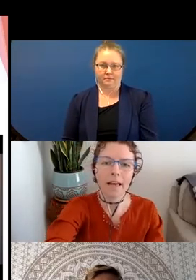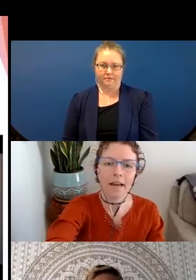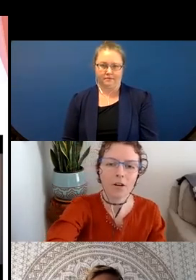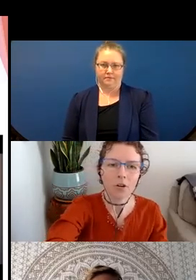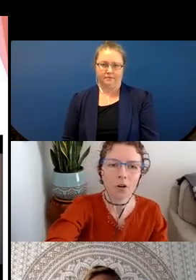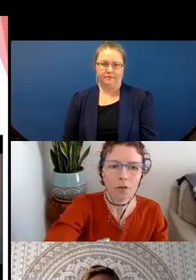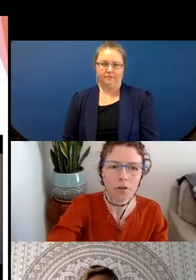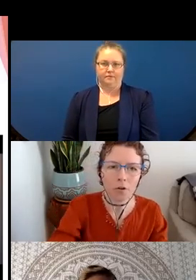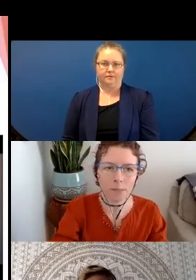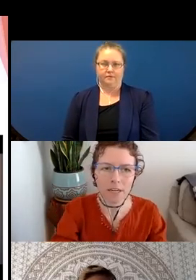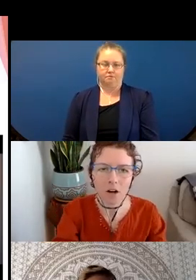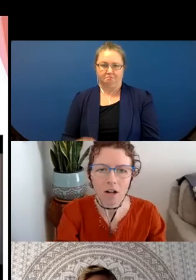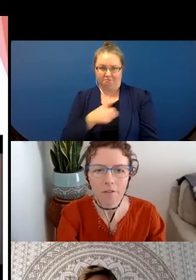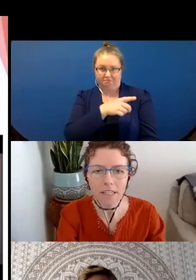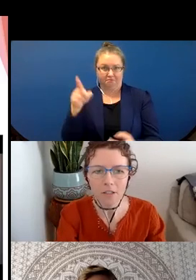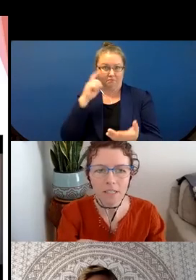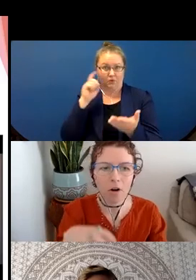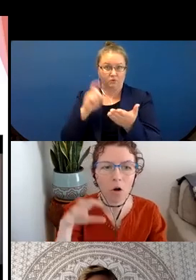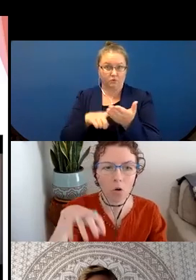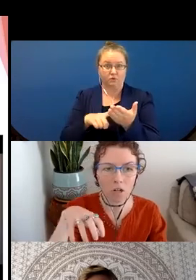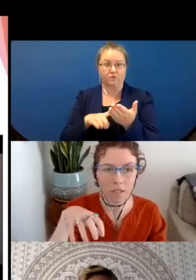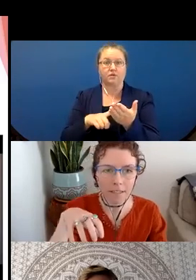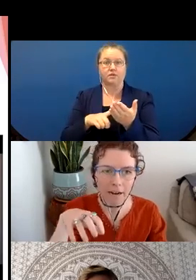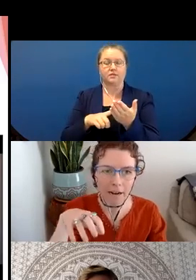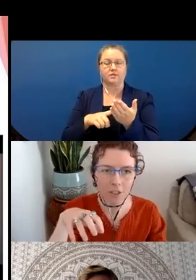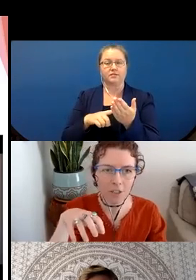And I don't know if you noticed, but in all of these there's kind of a hold after she